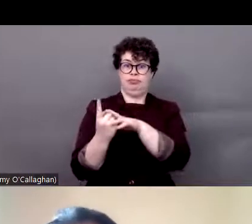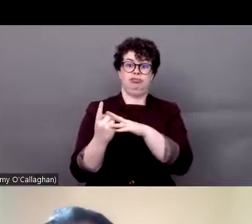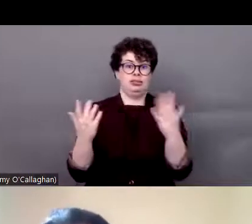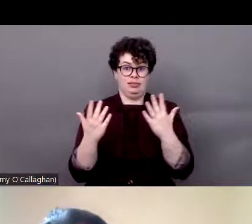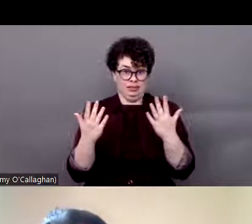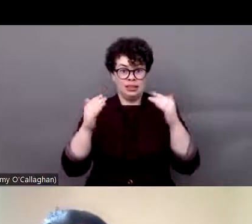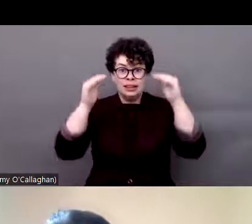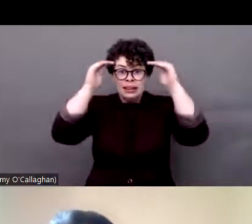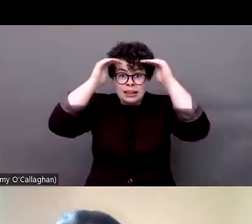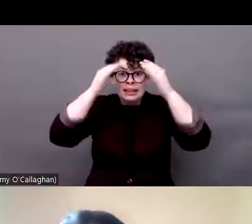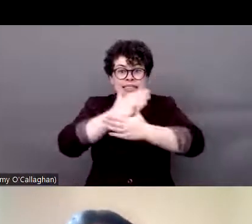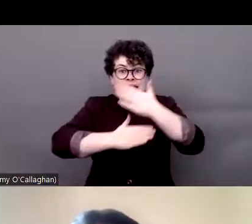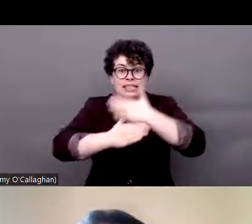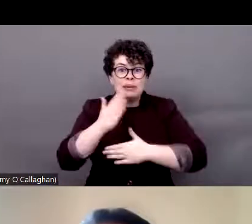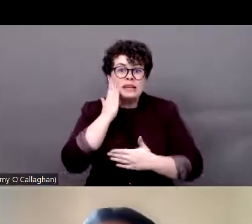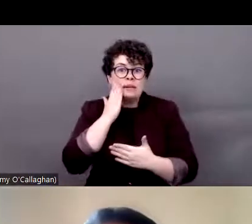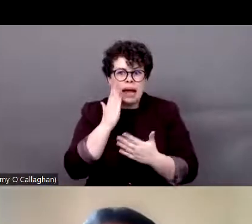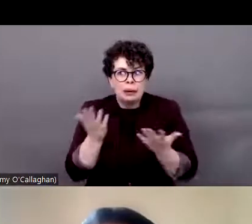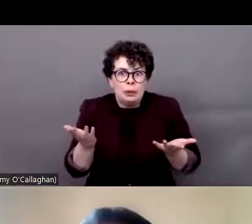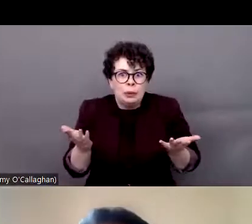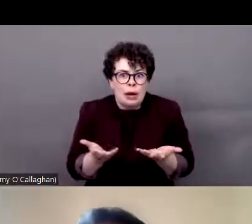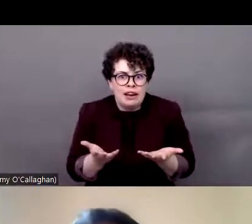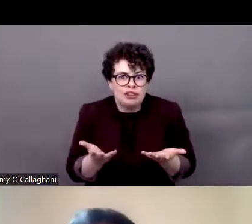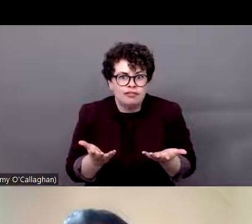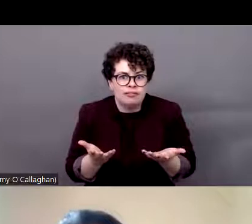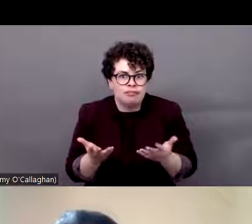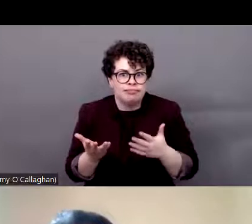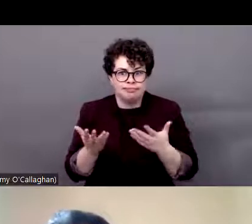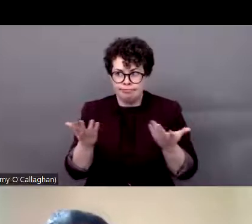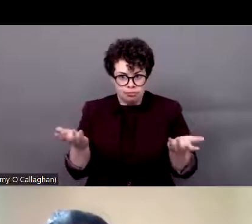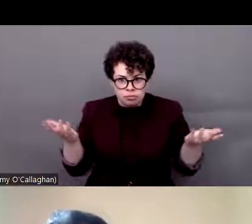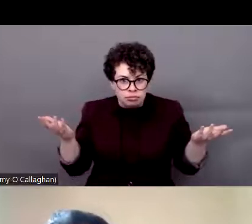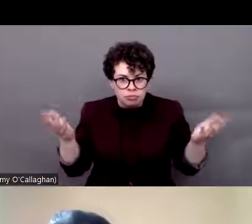Where are they? And because